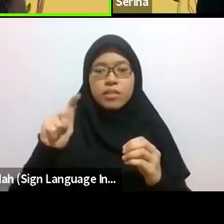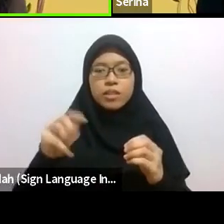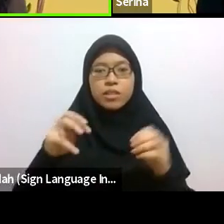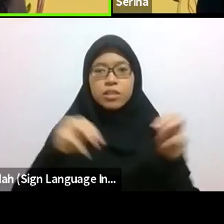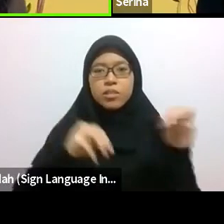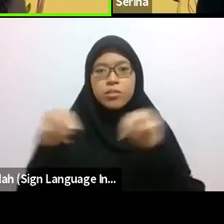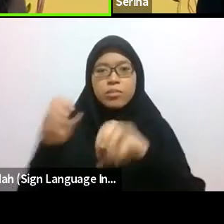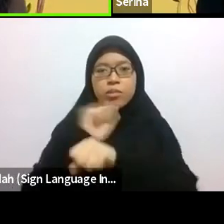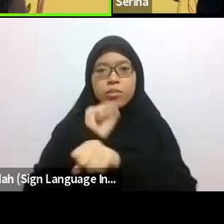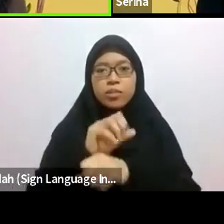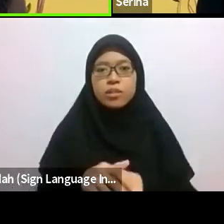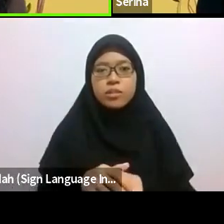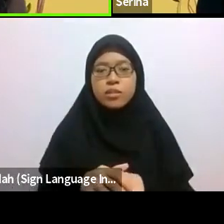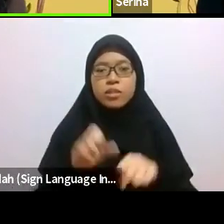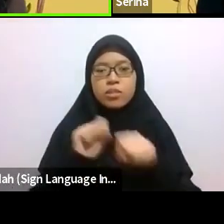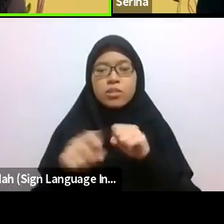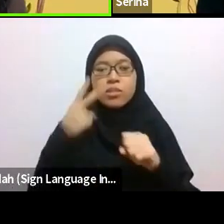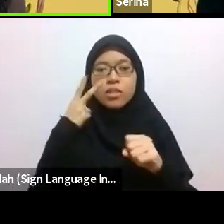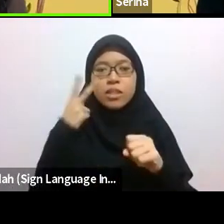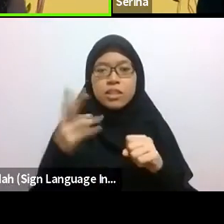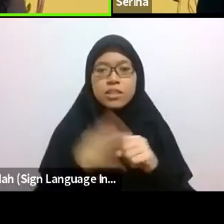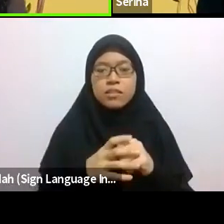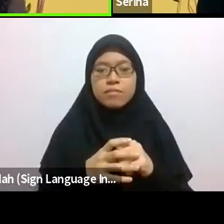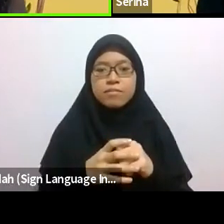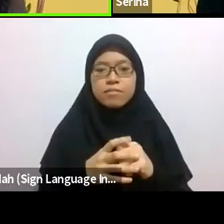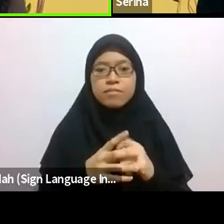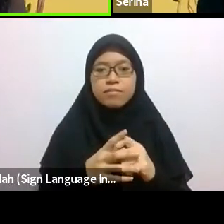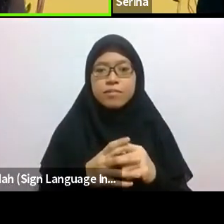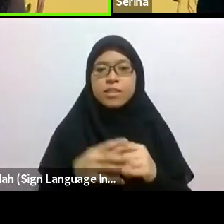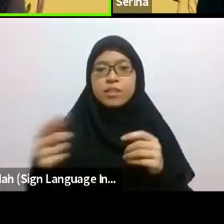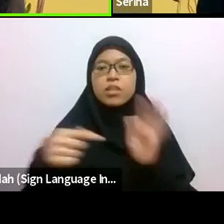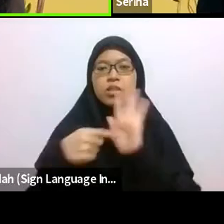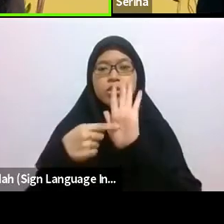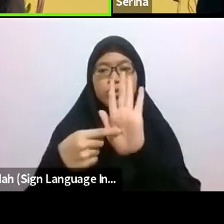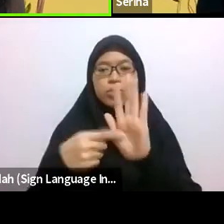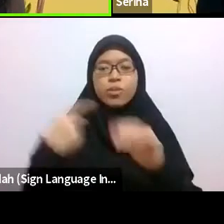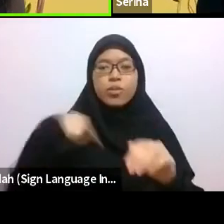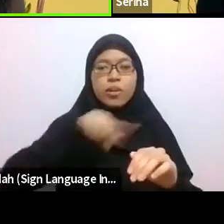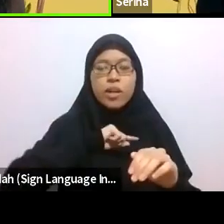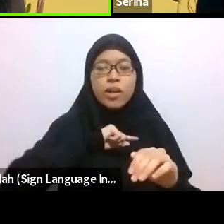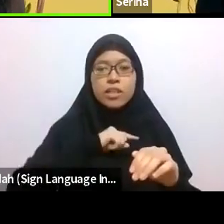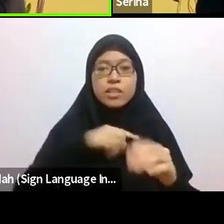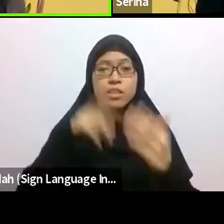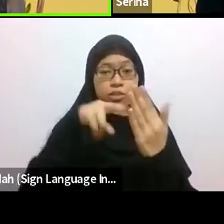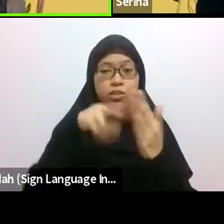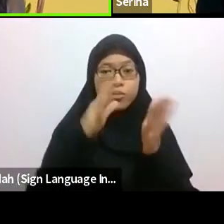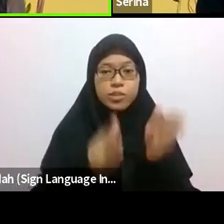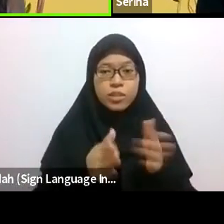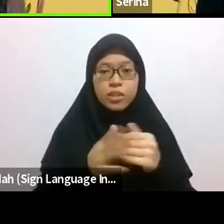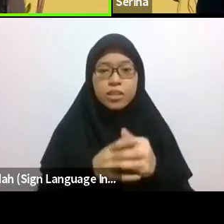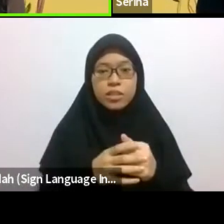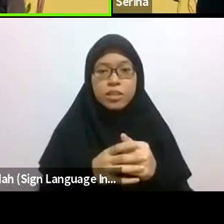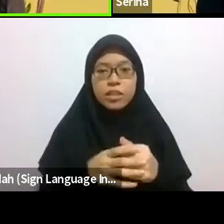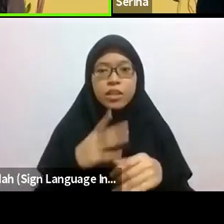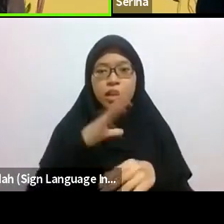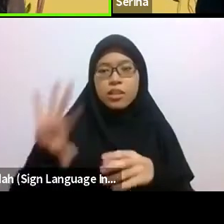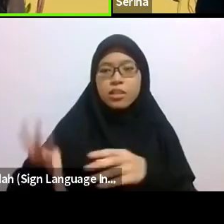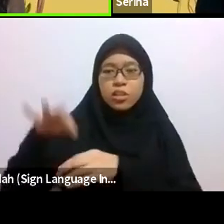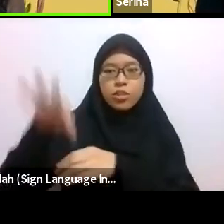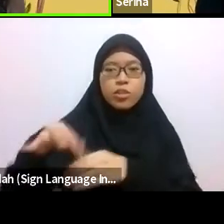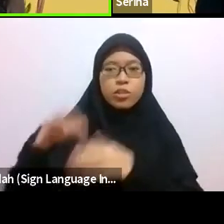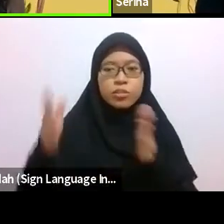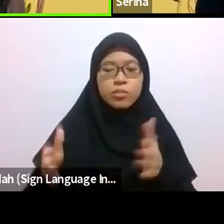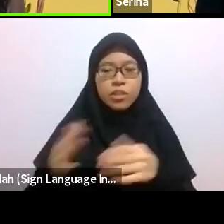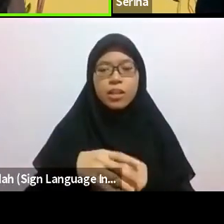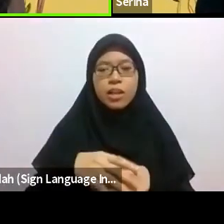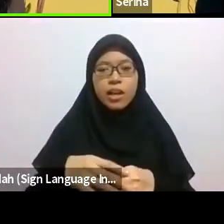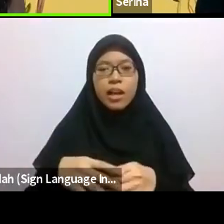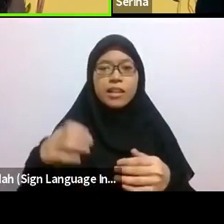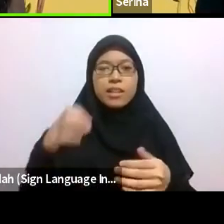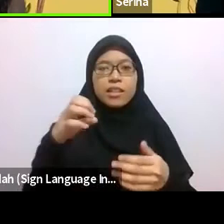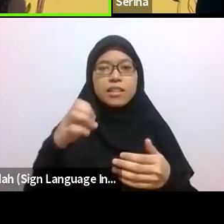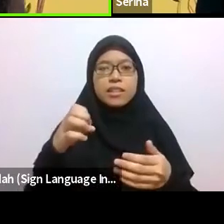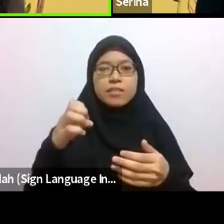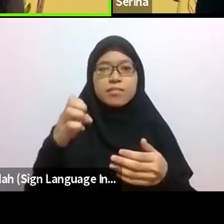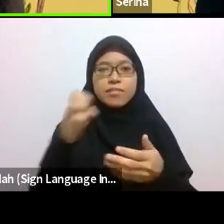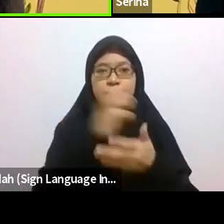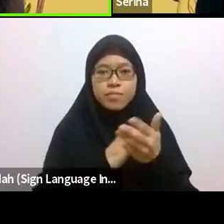It really does show us, shows the reader as well as the contributors and us editors, that it’s all around us.